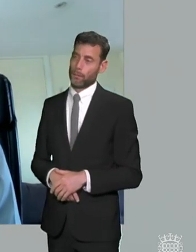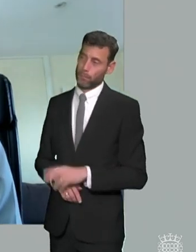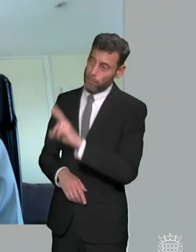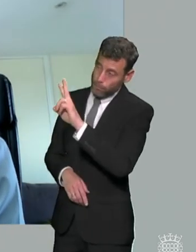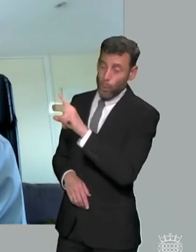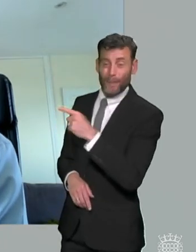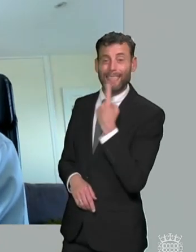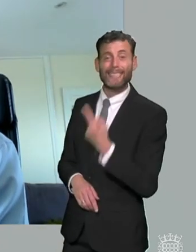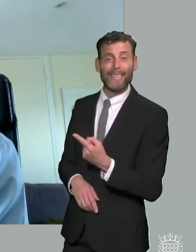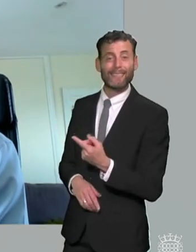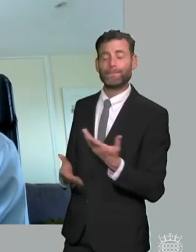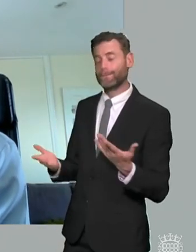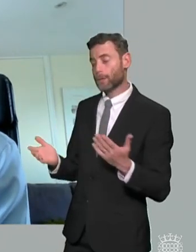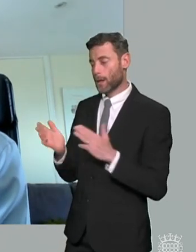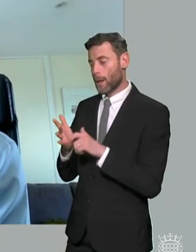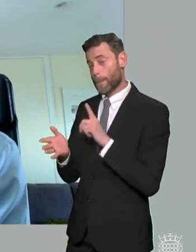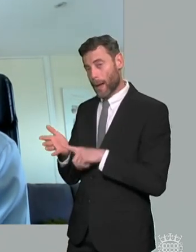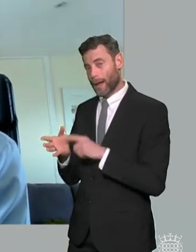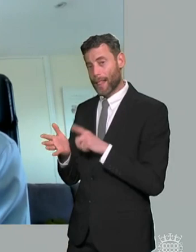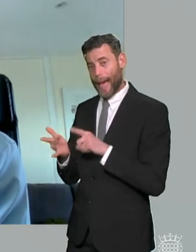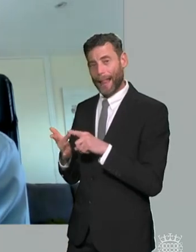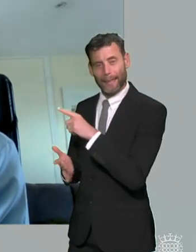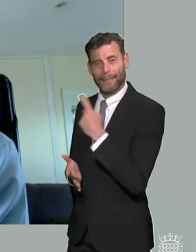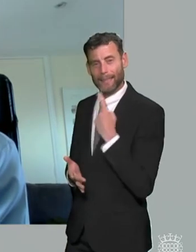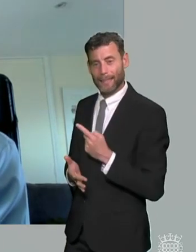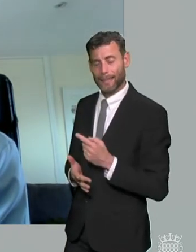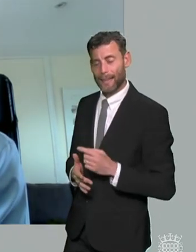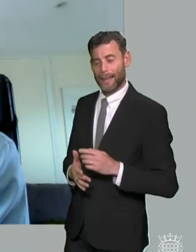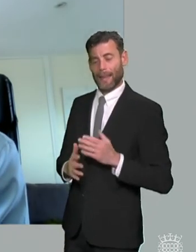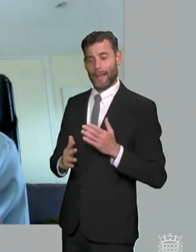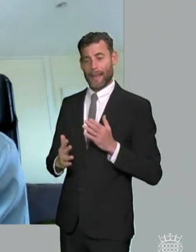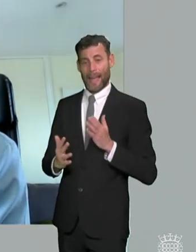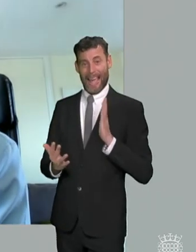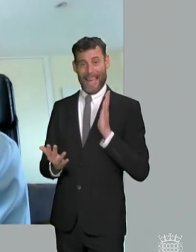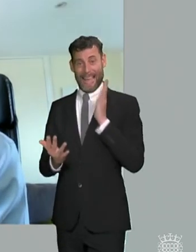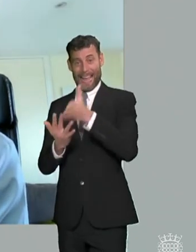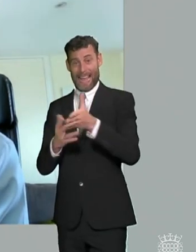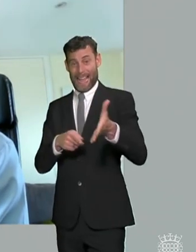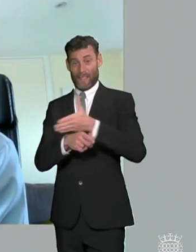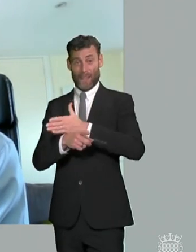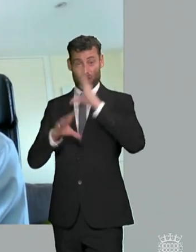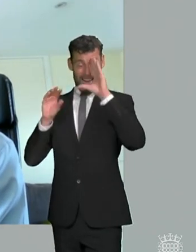said it's it's not just early into intervention education it's a it's a wrap around the child and